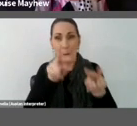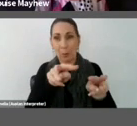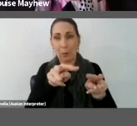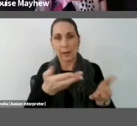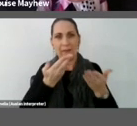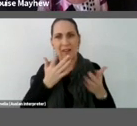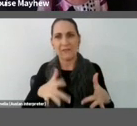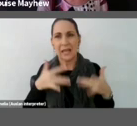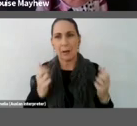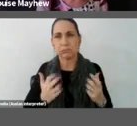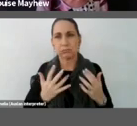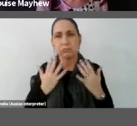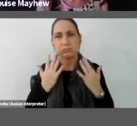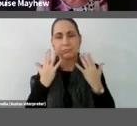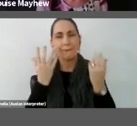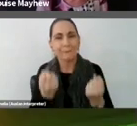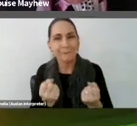Okay let's move on.